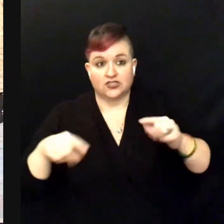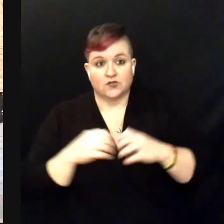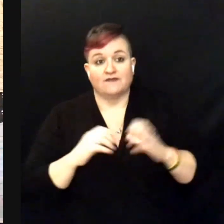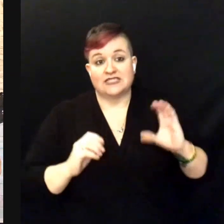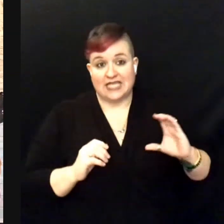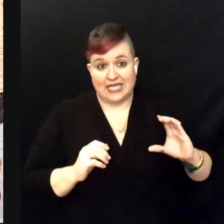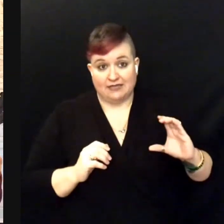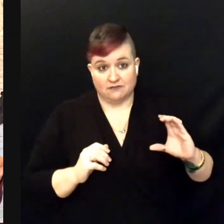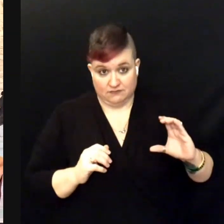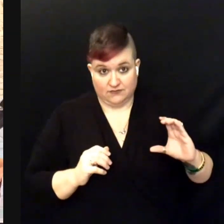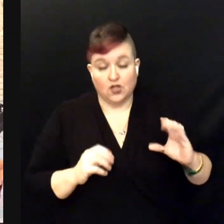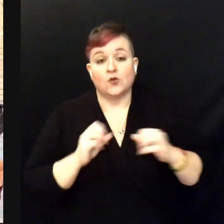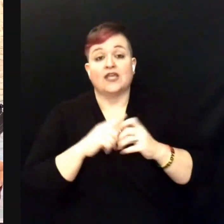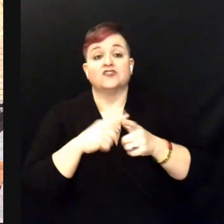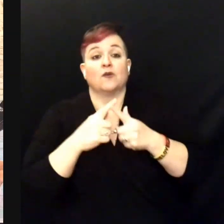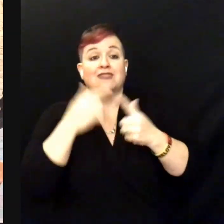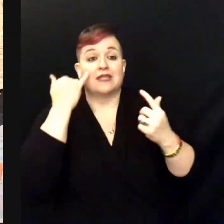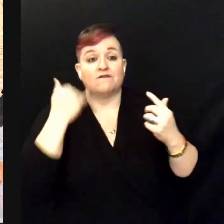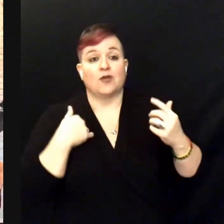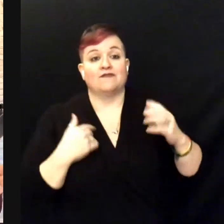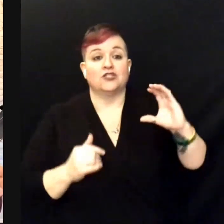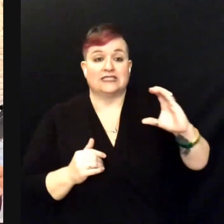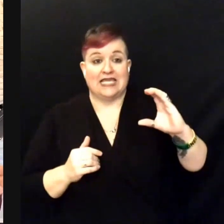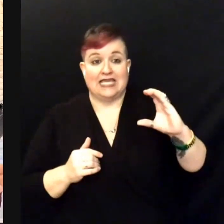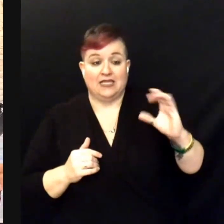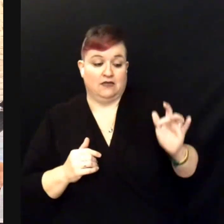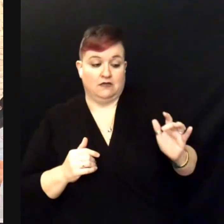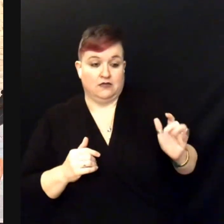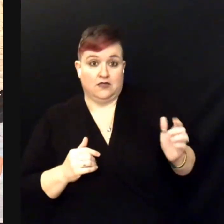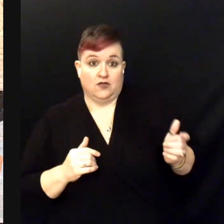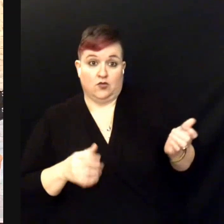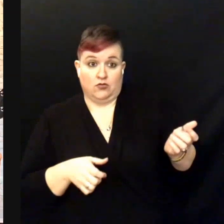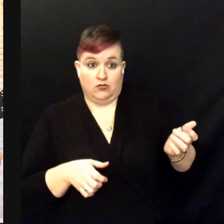So, if you put your finger on C, like you're going to start,